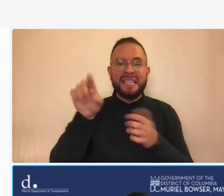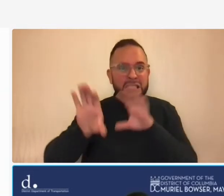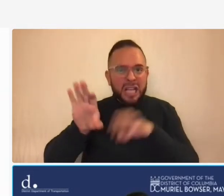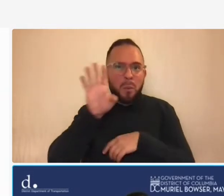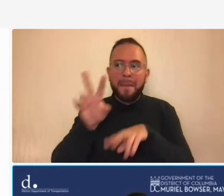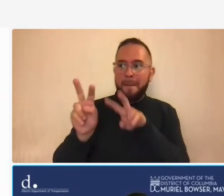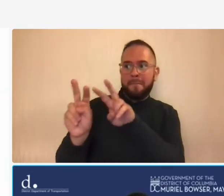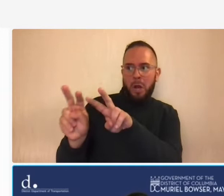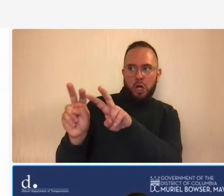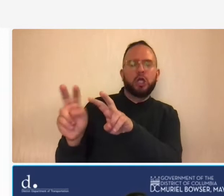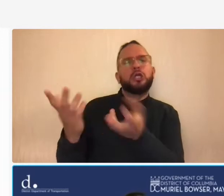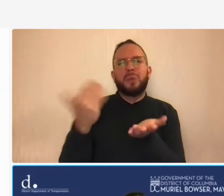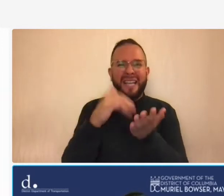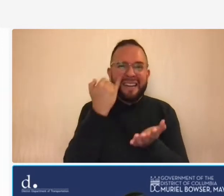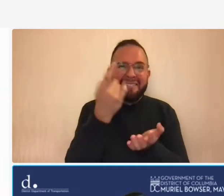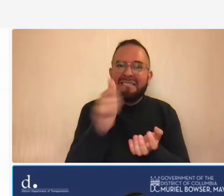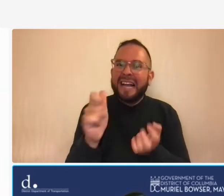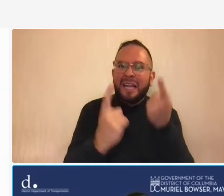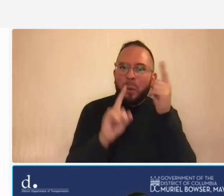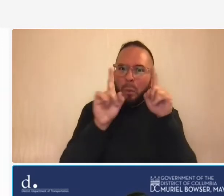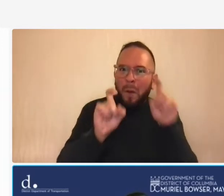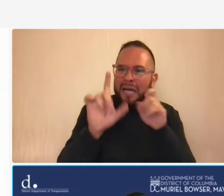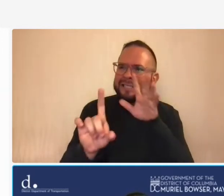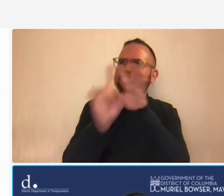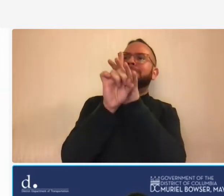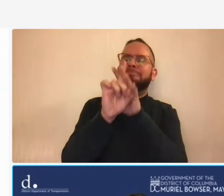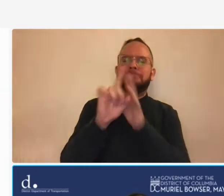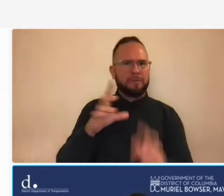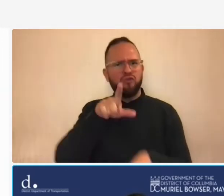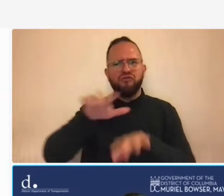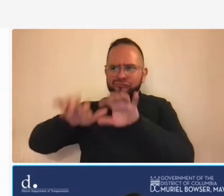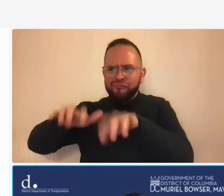ahead and put them in the chat um we'll be taking the questions throughout and then also at the end